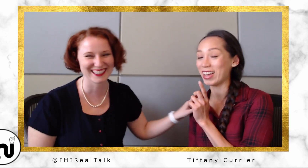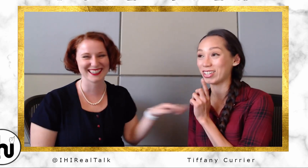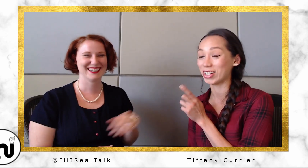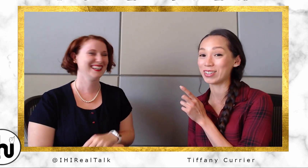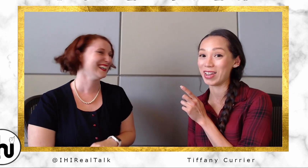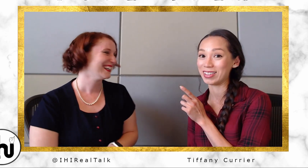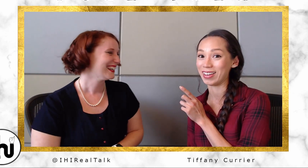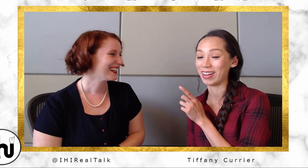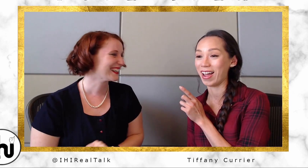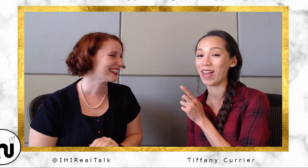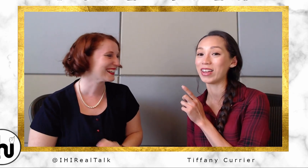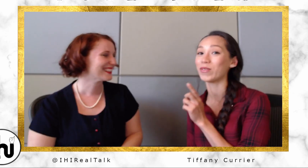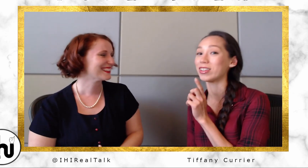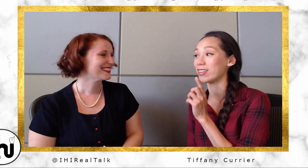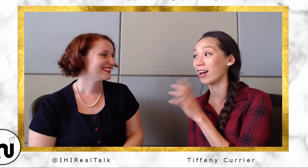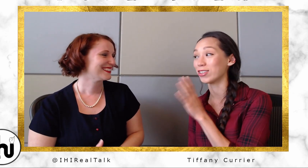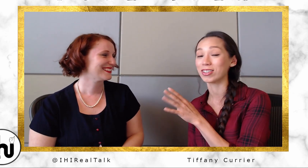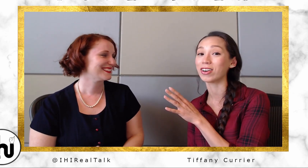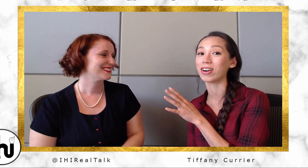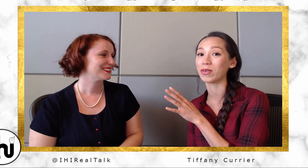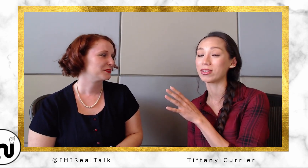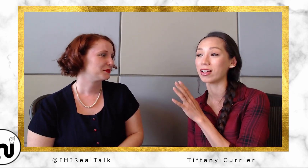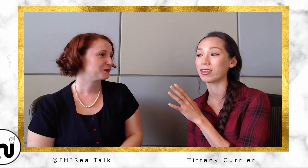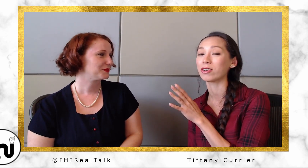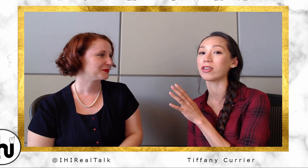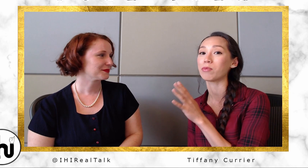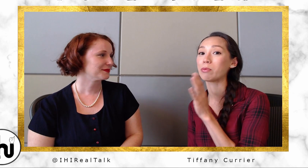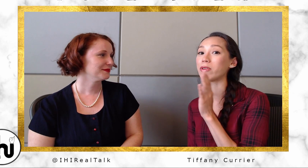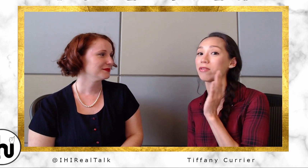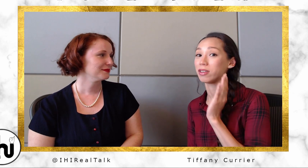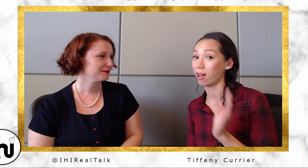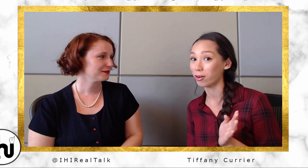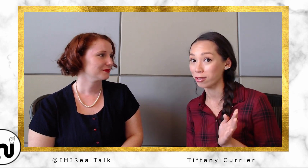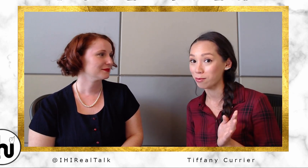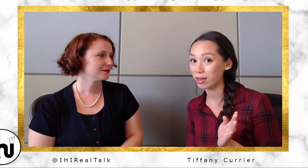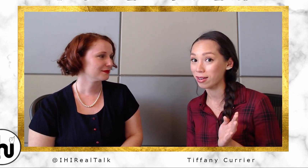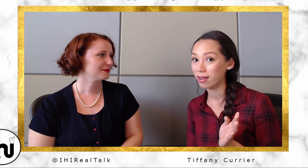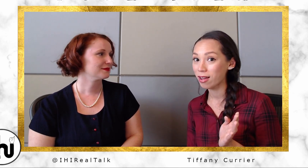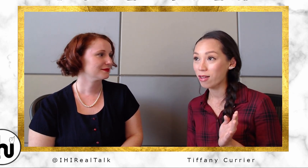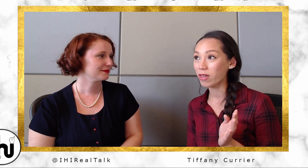Tiffany: I'm like, "She's amazing!" And then it was not just her. It was like literally people even younger than me that are